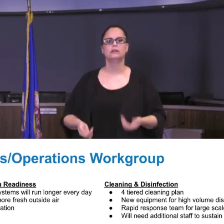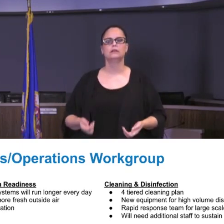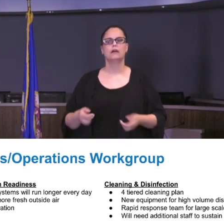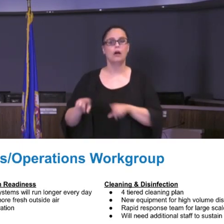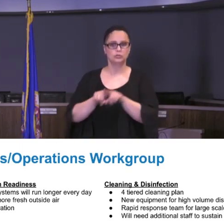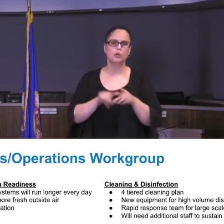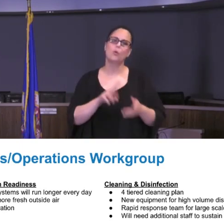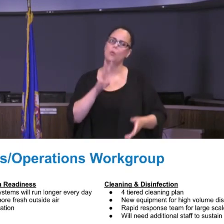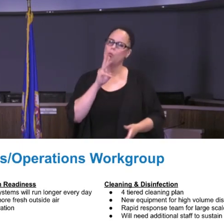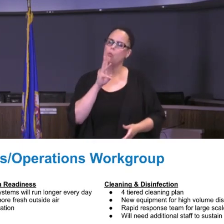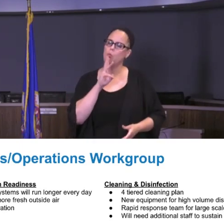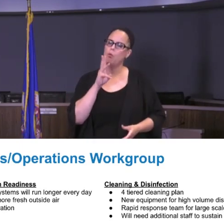of our students.